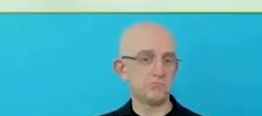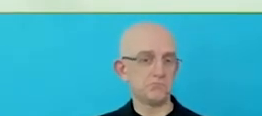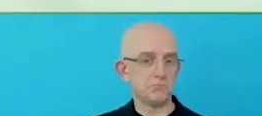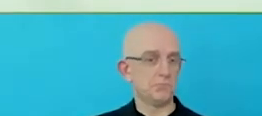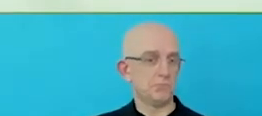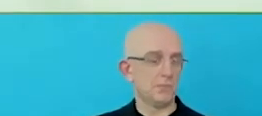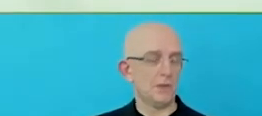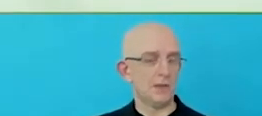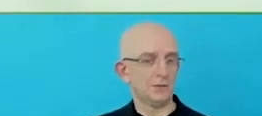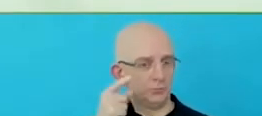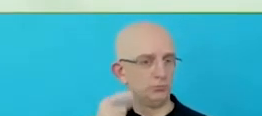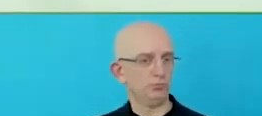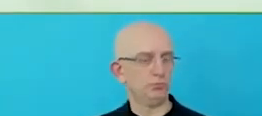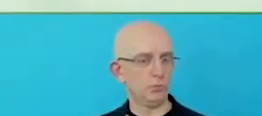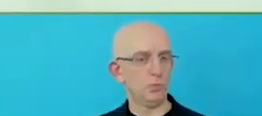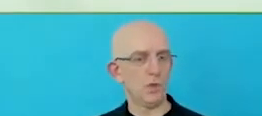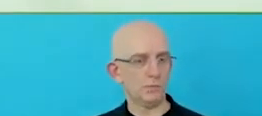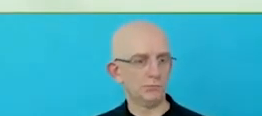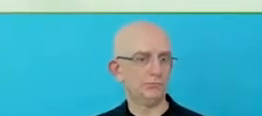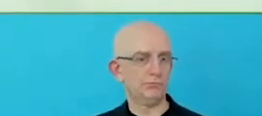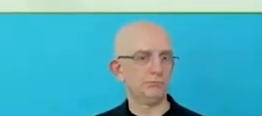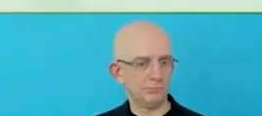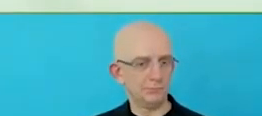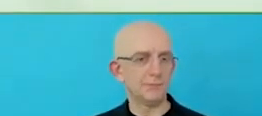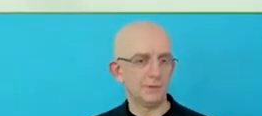We do have corporate owned stores.